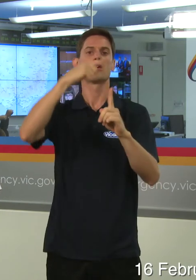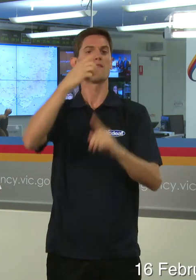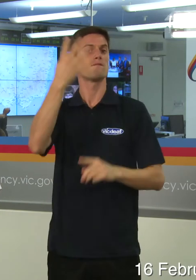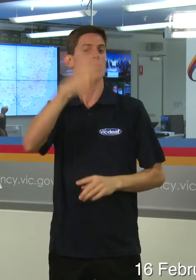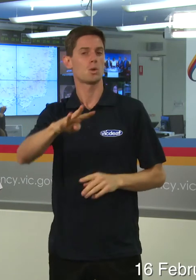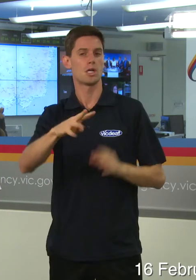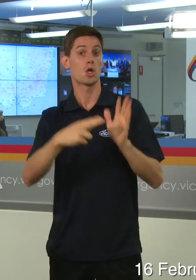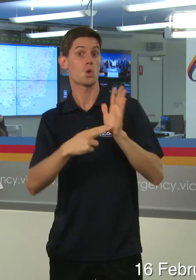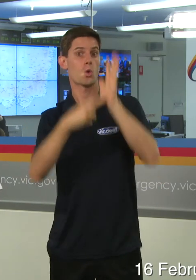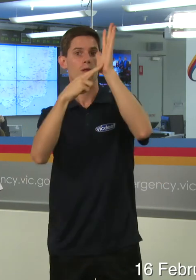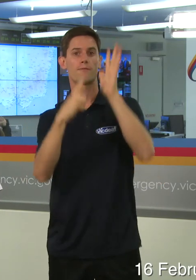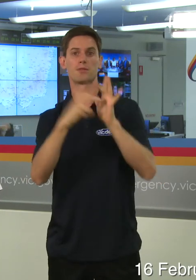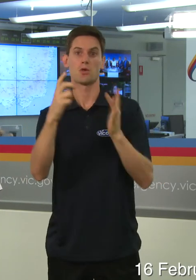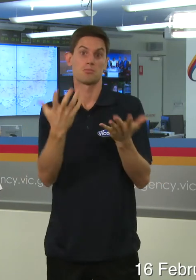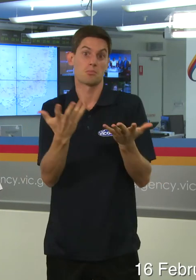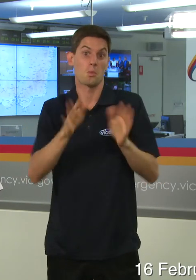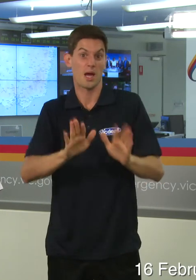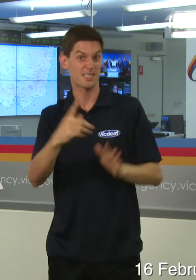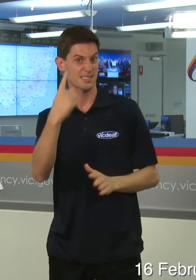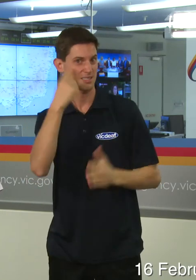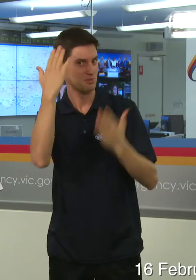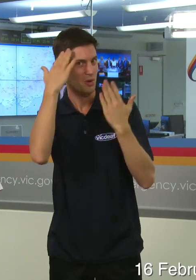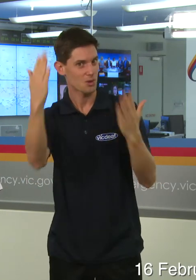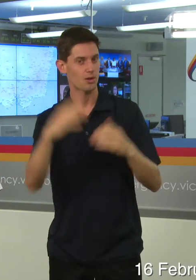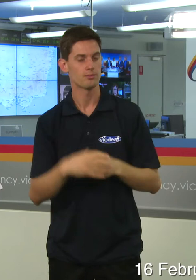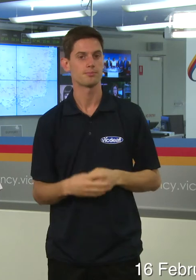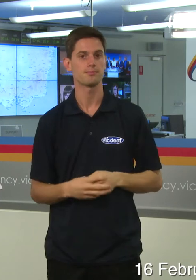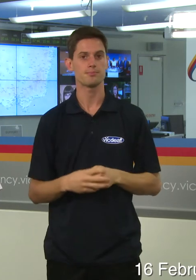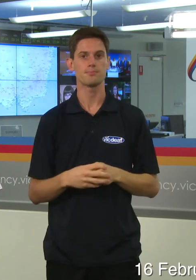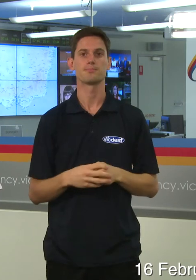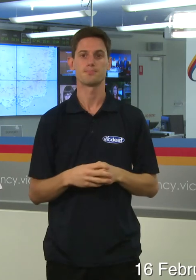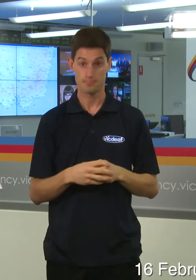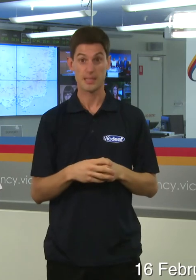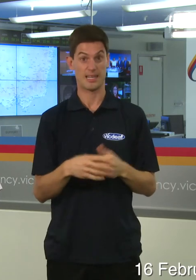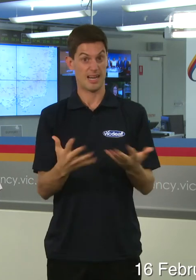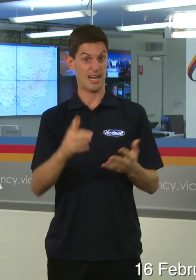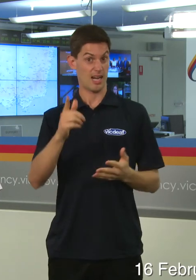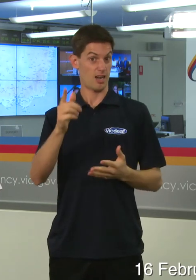So we will wait and see what the bureau brings but it's definite that we've now got moisture in the system. There is rain